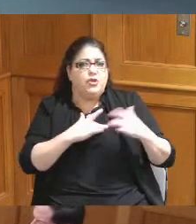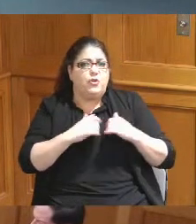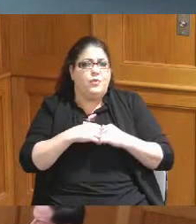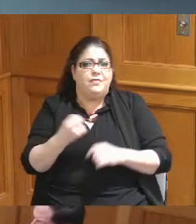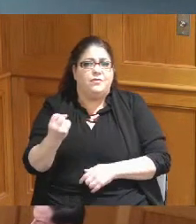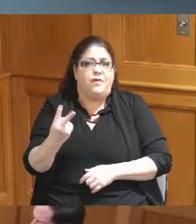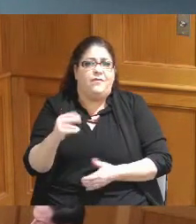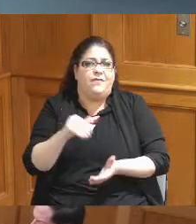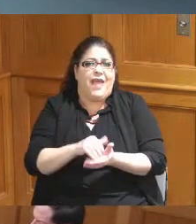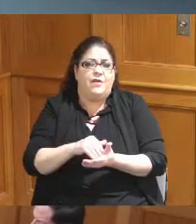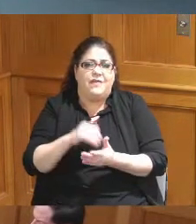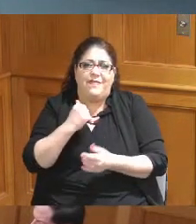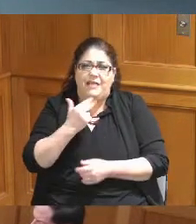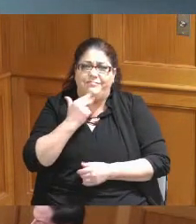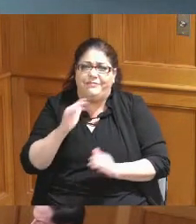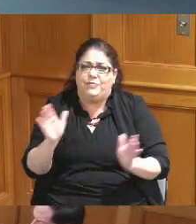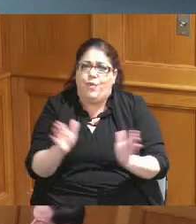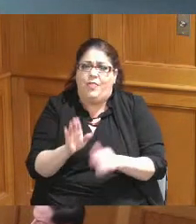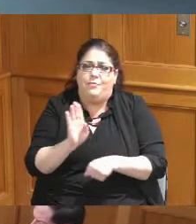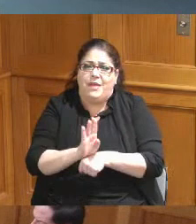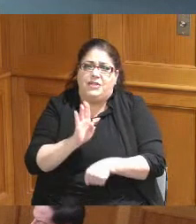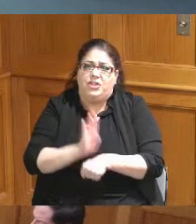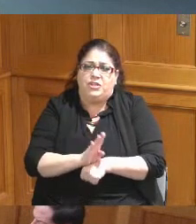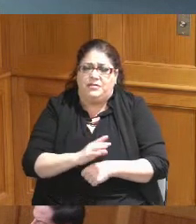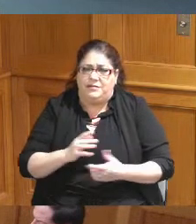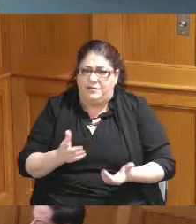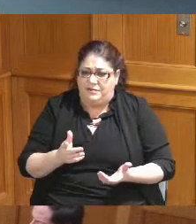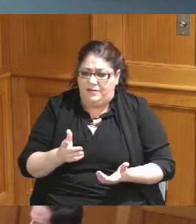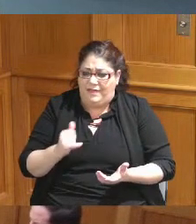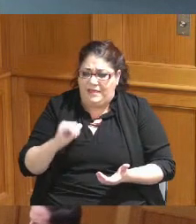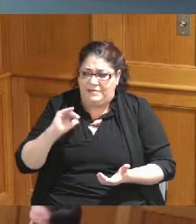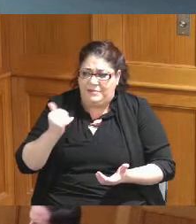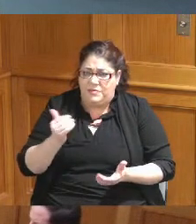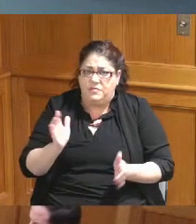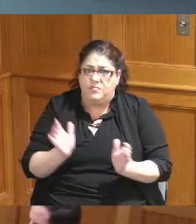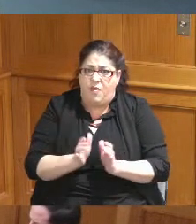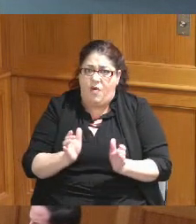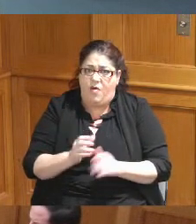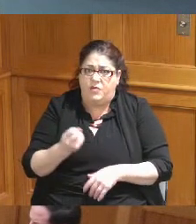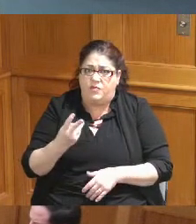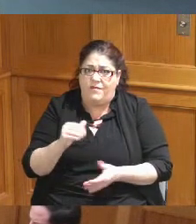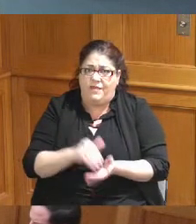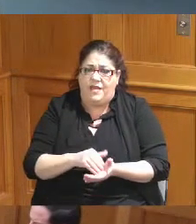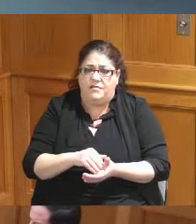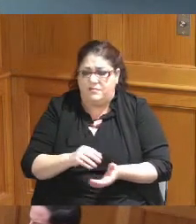this is a small budget veteran service Commission it's a small budgeted Commission and I'm looking